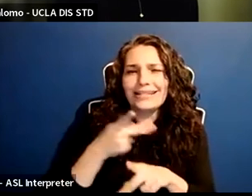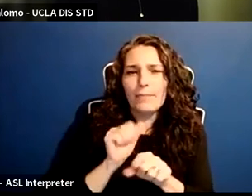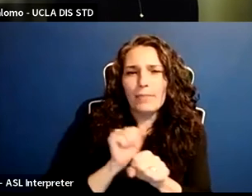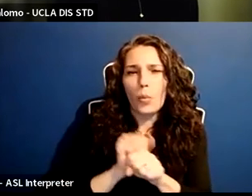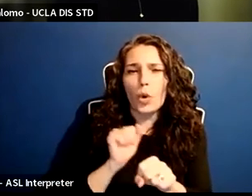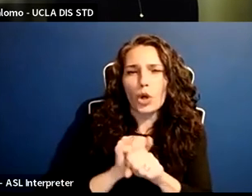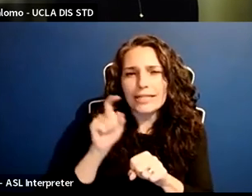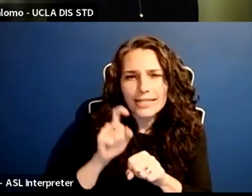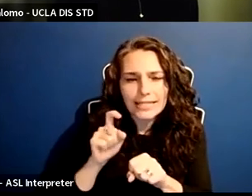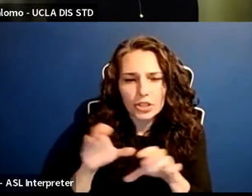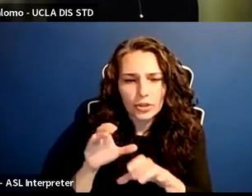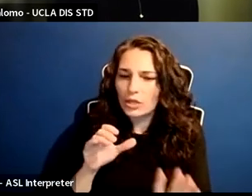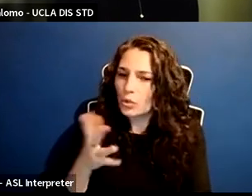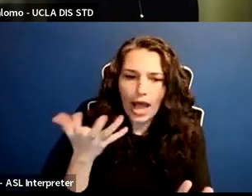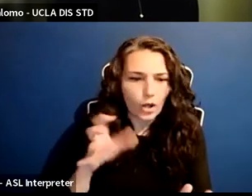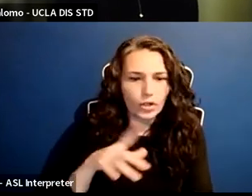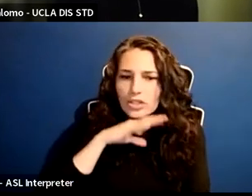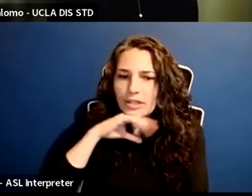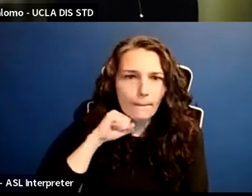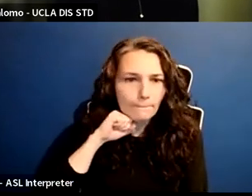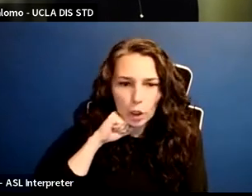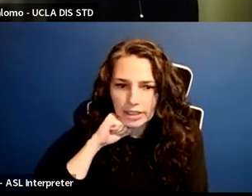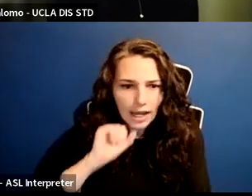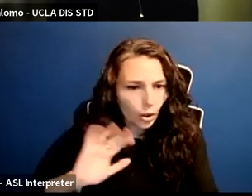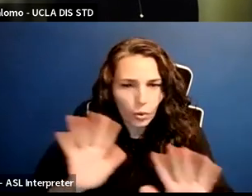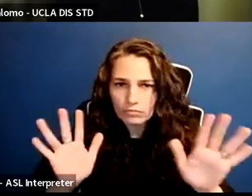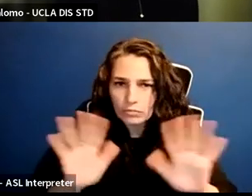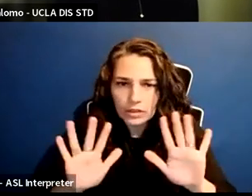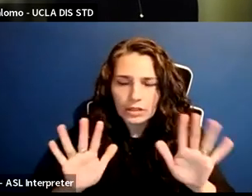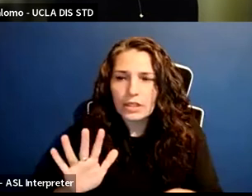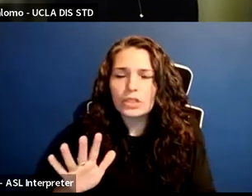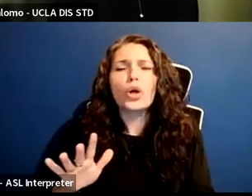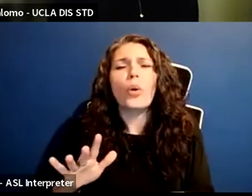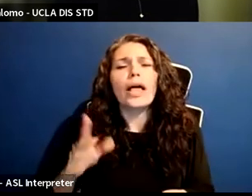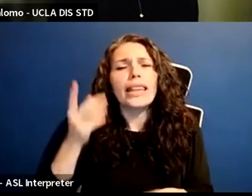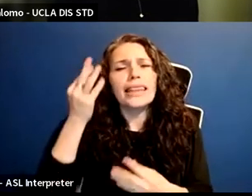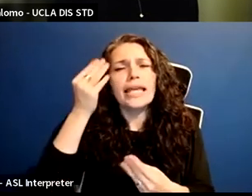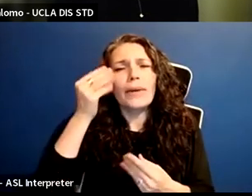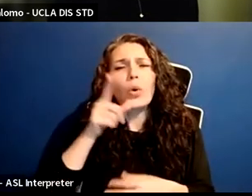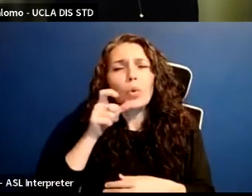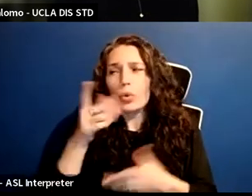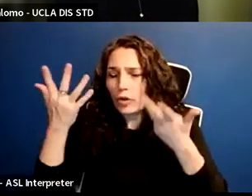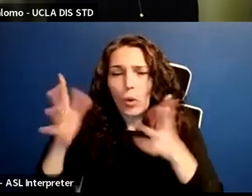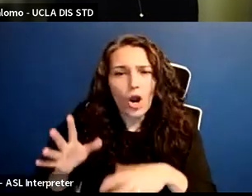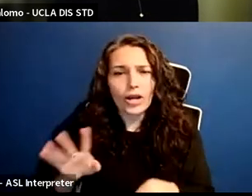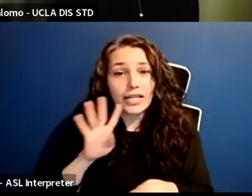So get back to what I was saying earlier. Who have you spoken to on campus relating to violations that you think are happening,